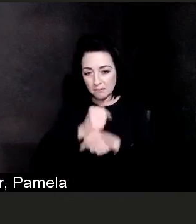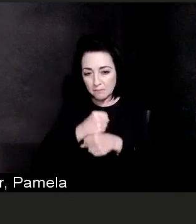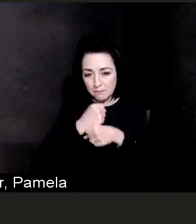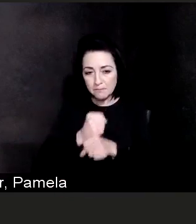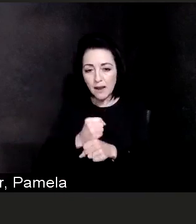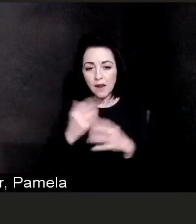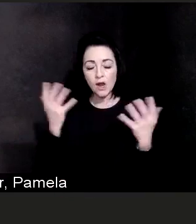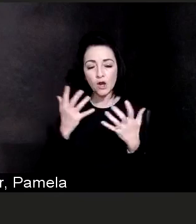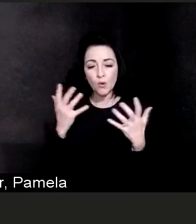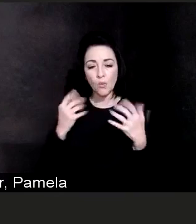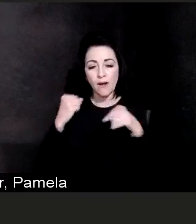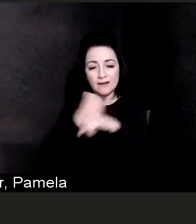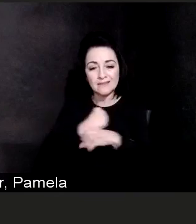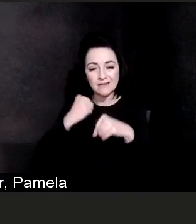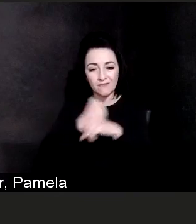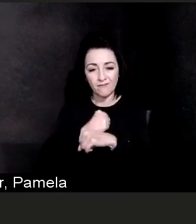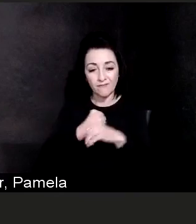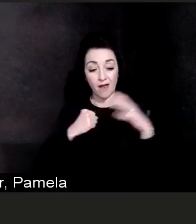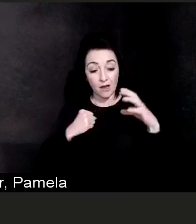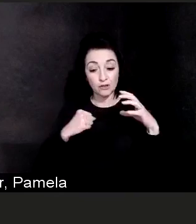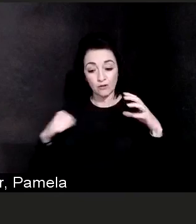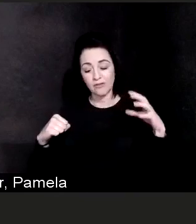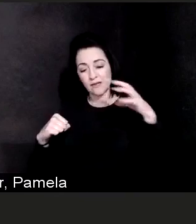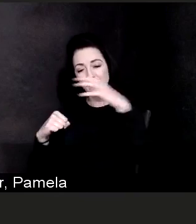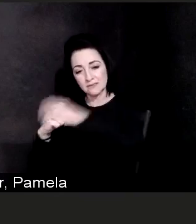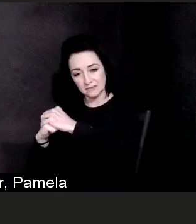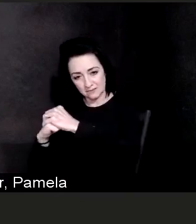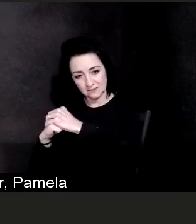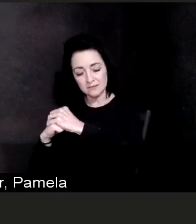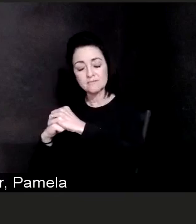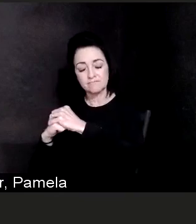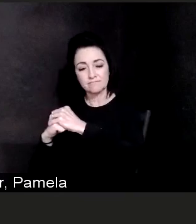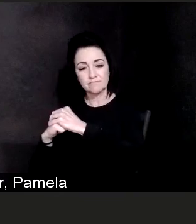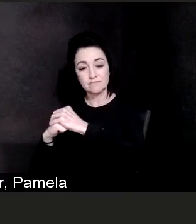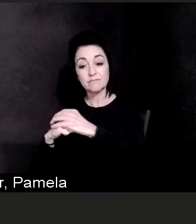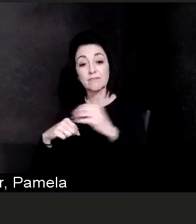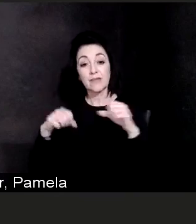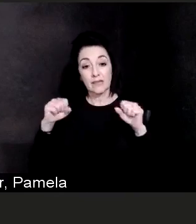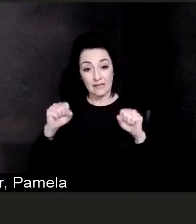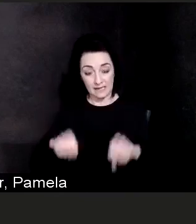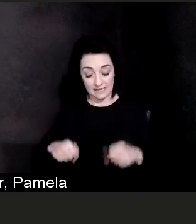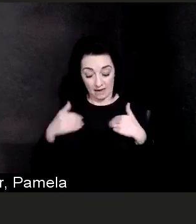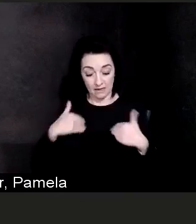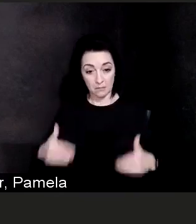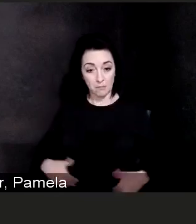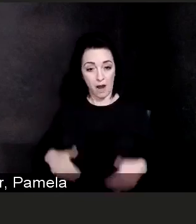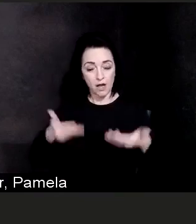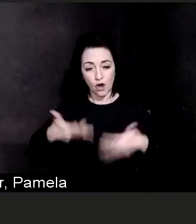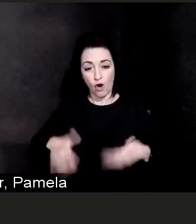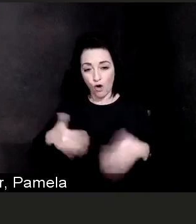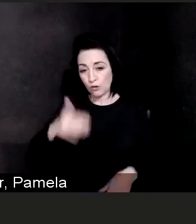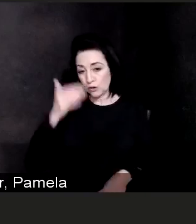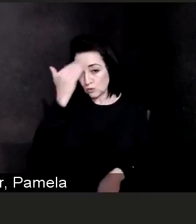and then once that antigen is created by our body in our own bodies' machinery, then the antibody comes